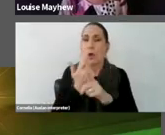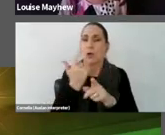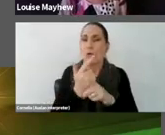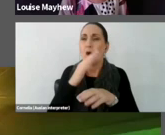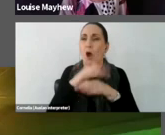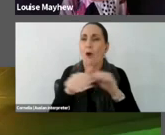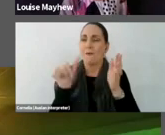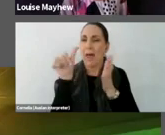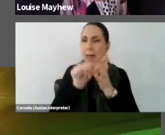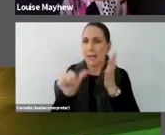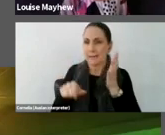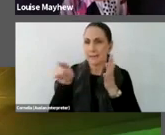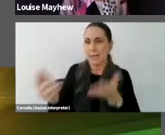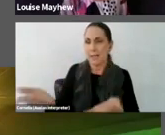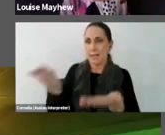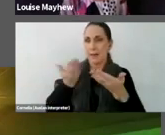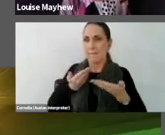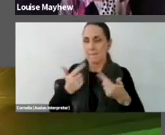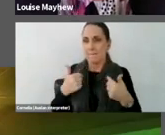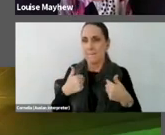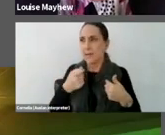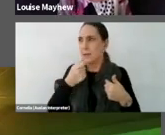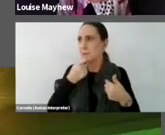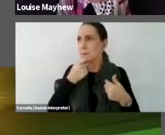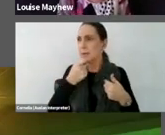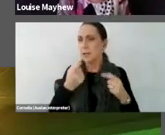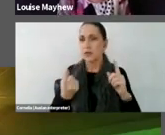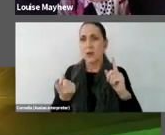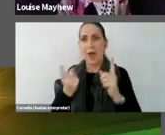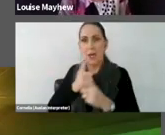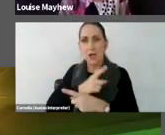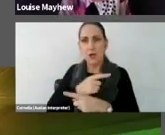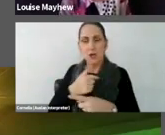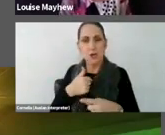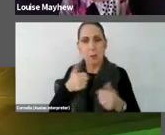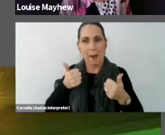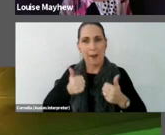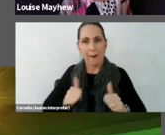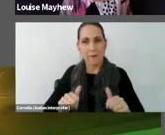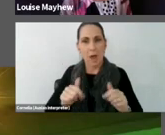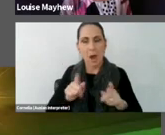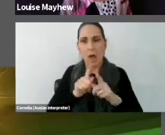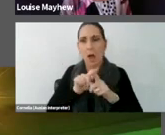differently, who create artworks that surround and enfold us, and ask us to